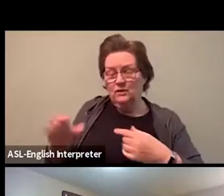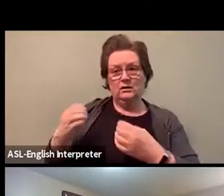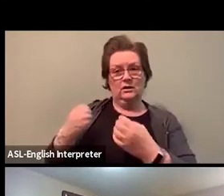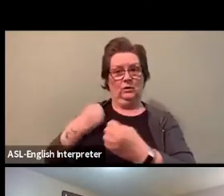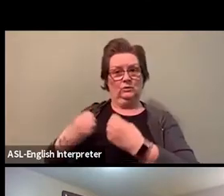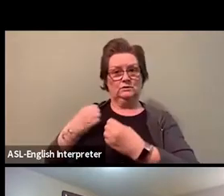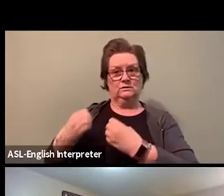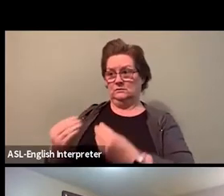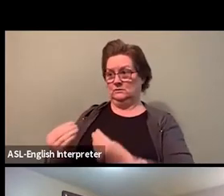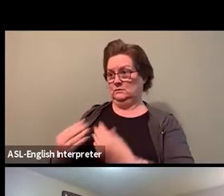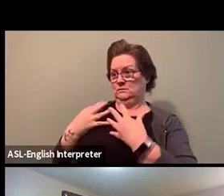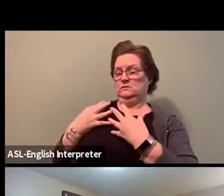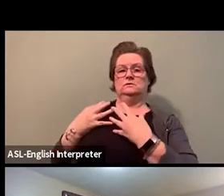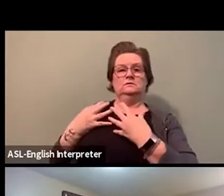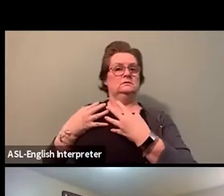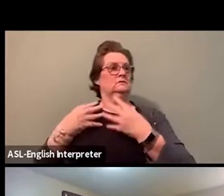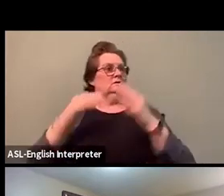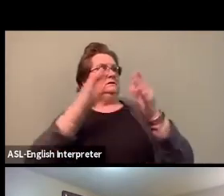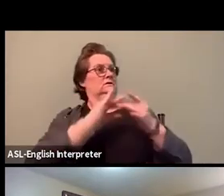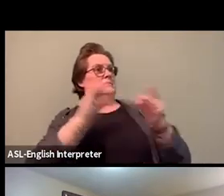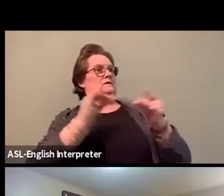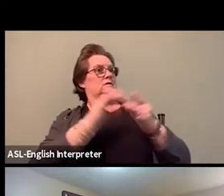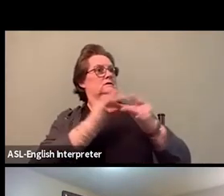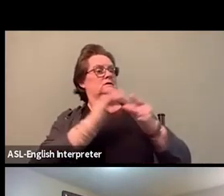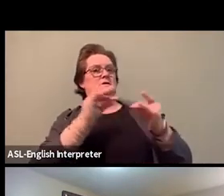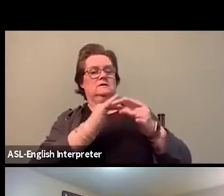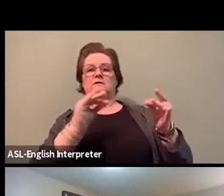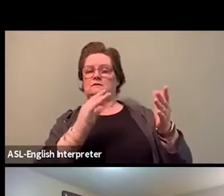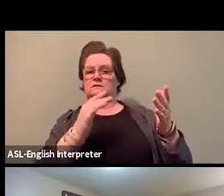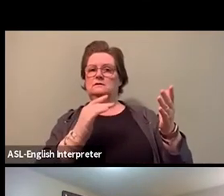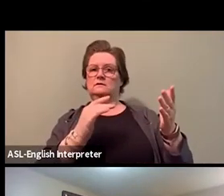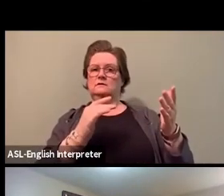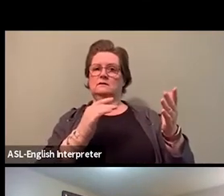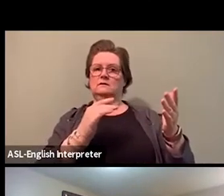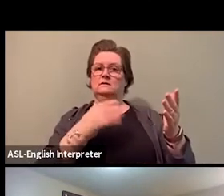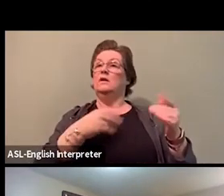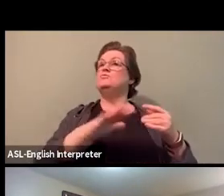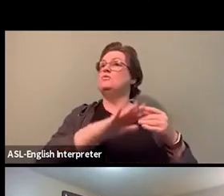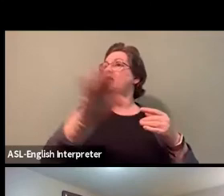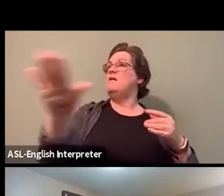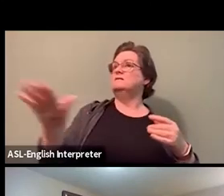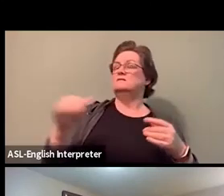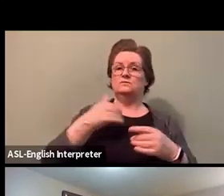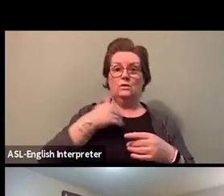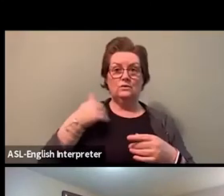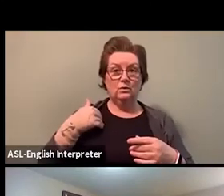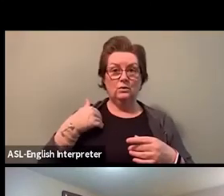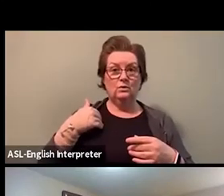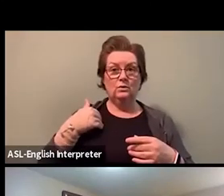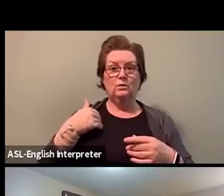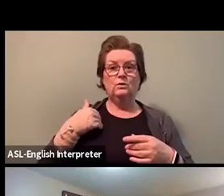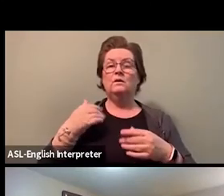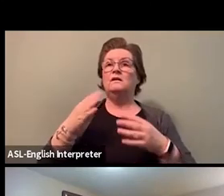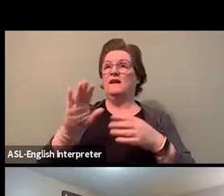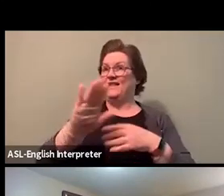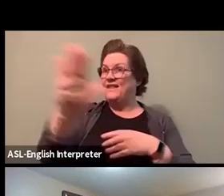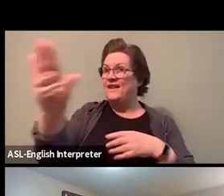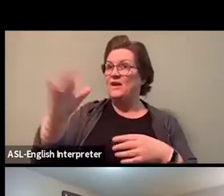communities that I subscribed to across Toronto. I'm standing with the angst of my ancestors as well,